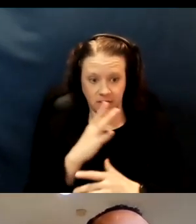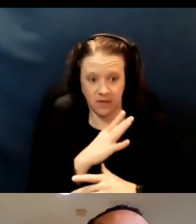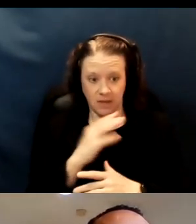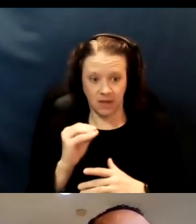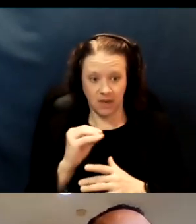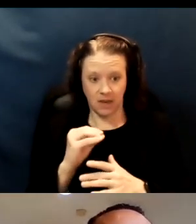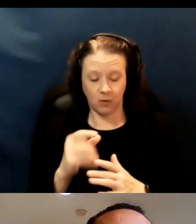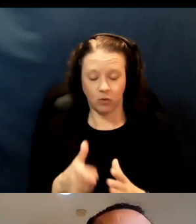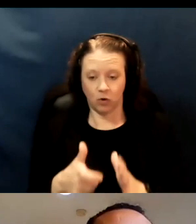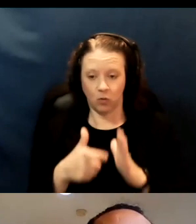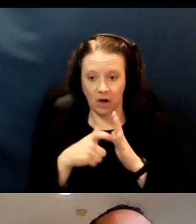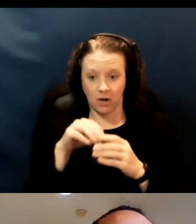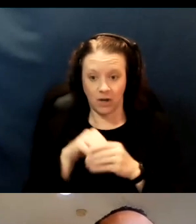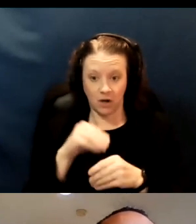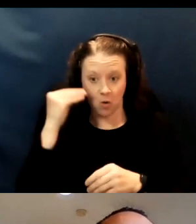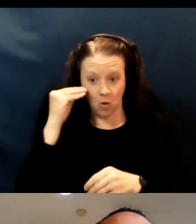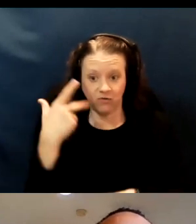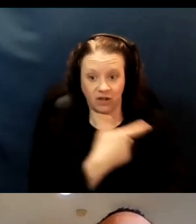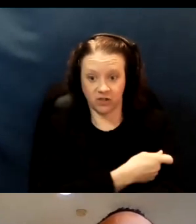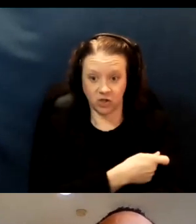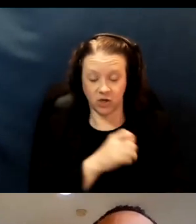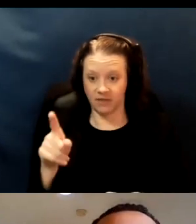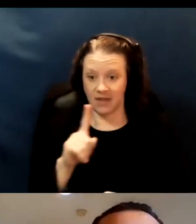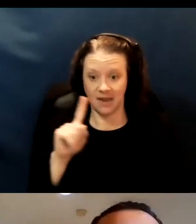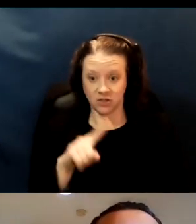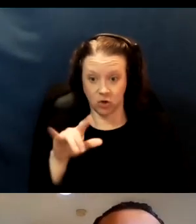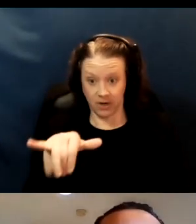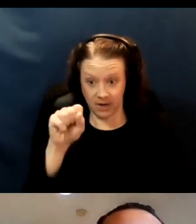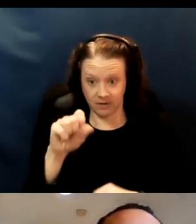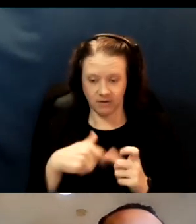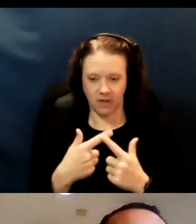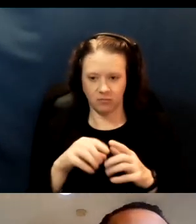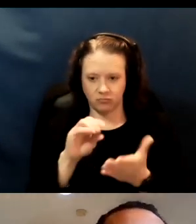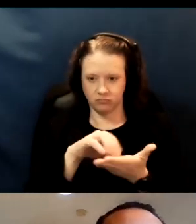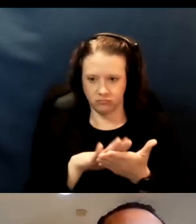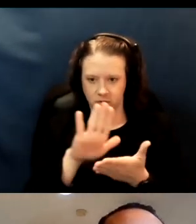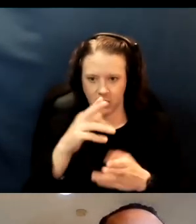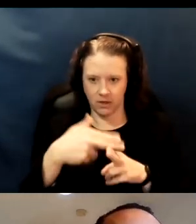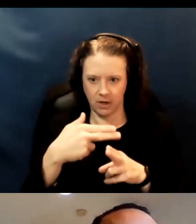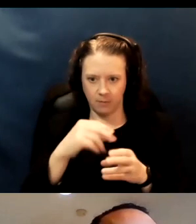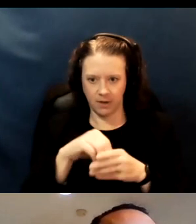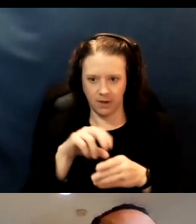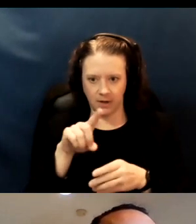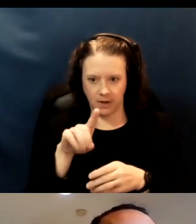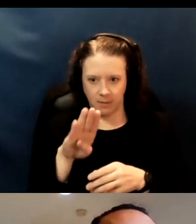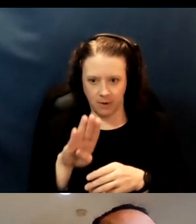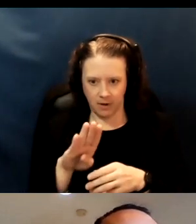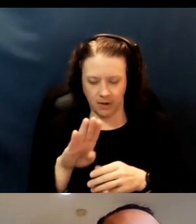If they answer yes, to this, then they get into our database as requiring an in-home vaccination.